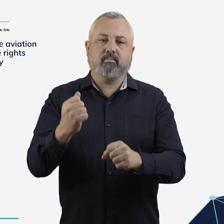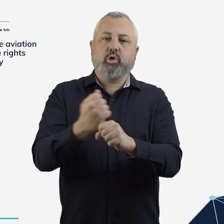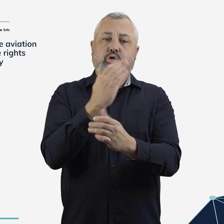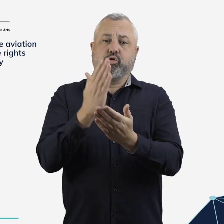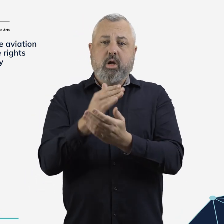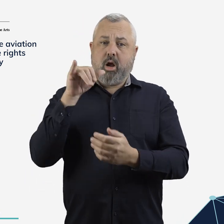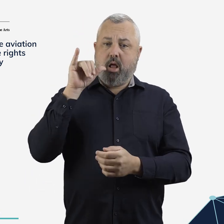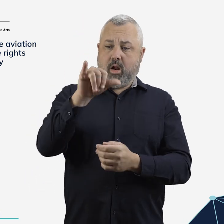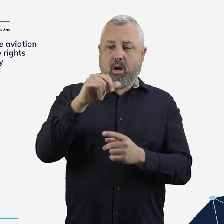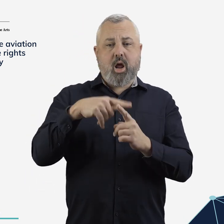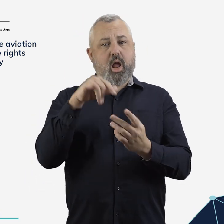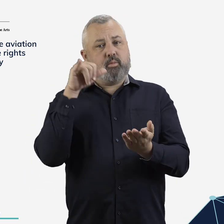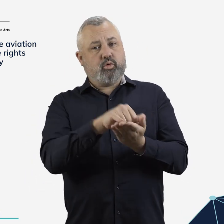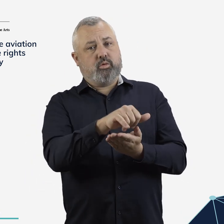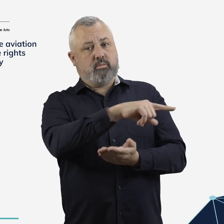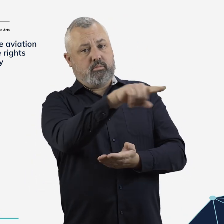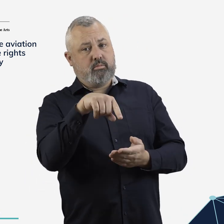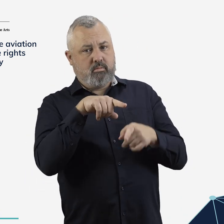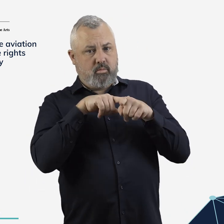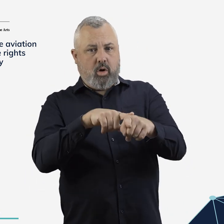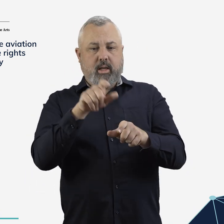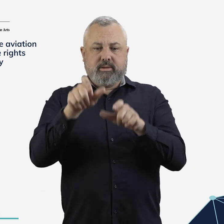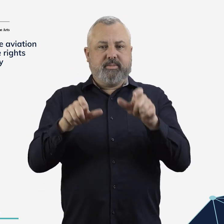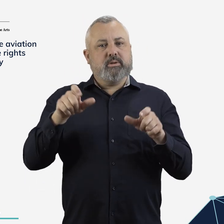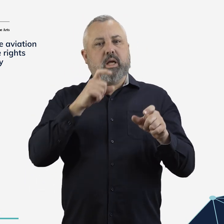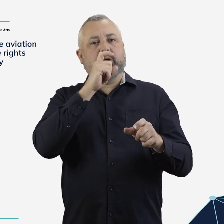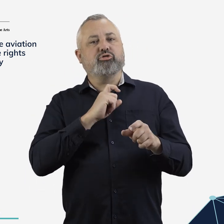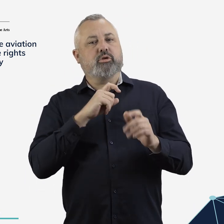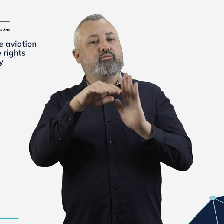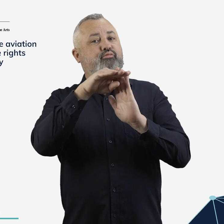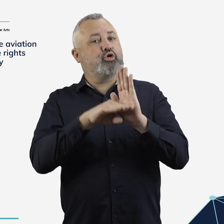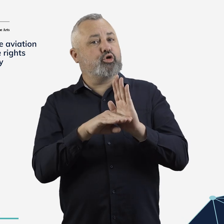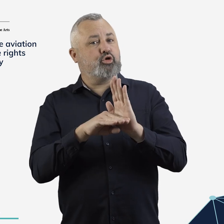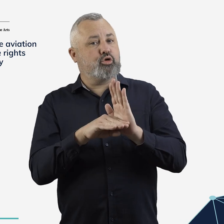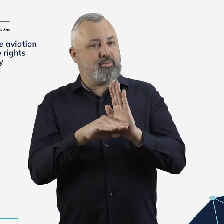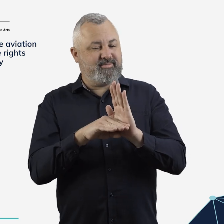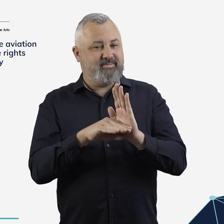Consider options to strengthen compliance with the consumer guarantees.